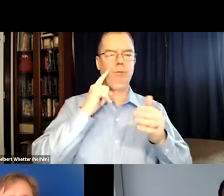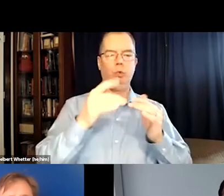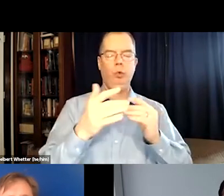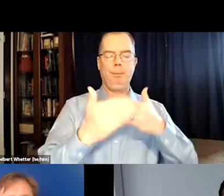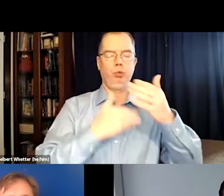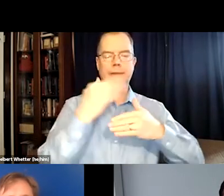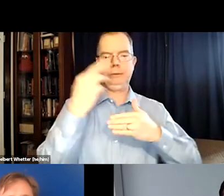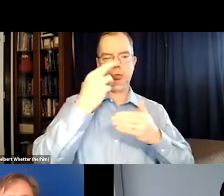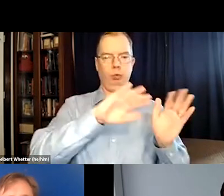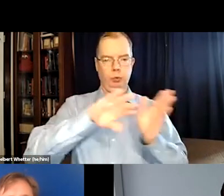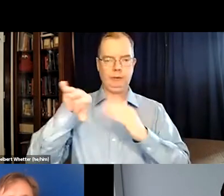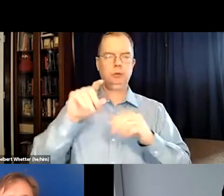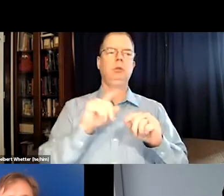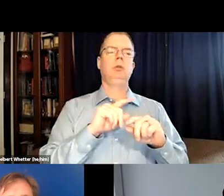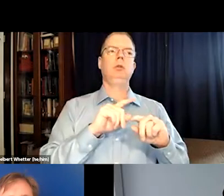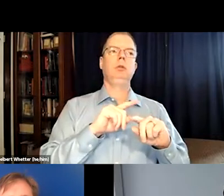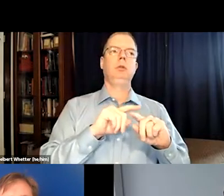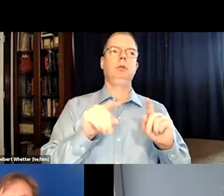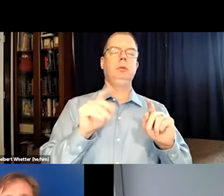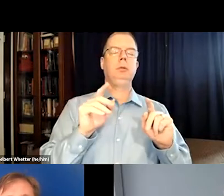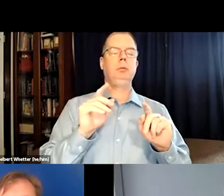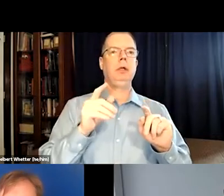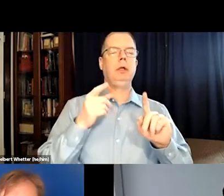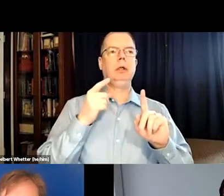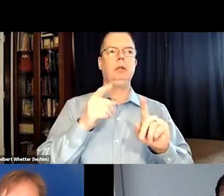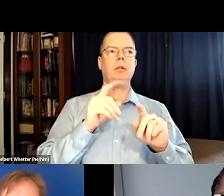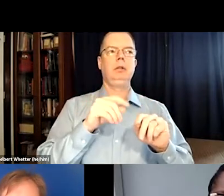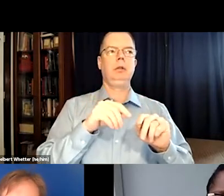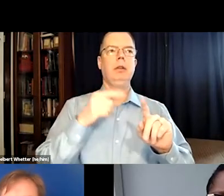But they lost the lawsuit for process reasons.